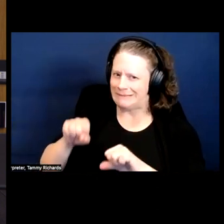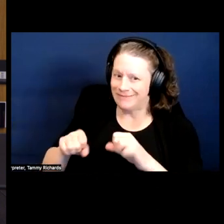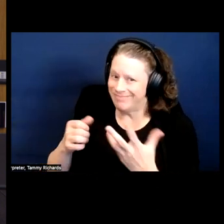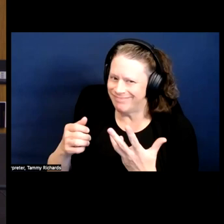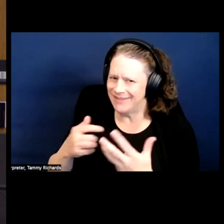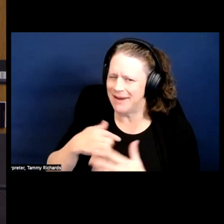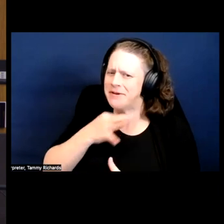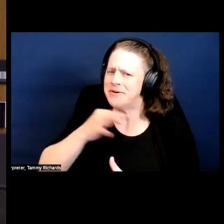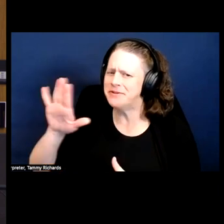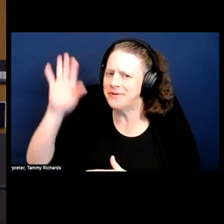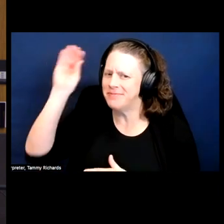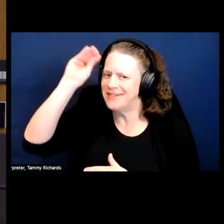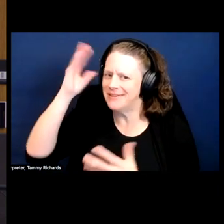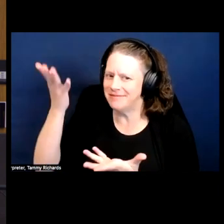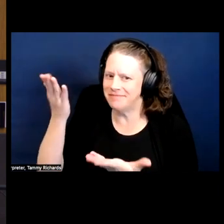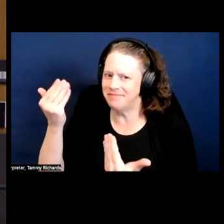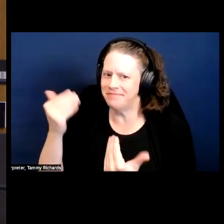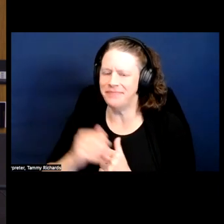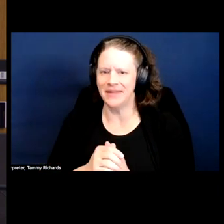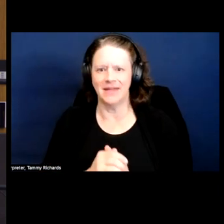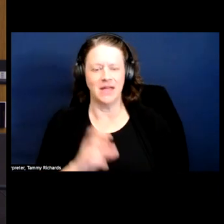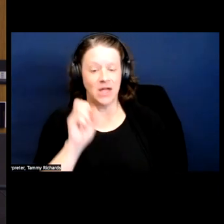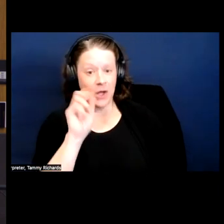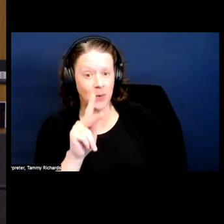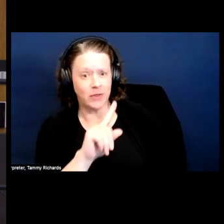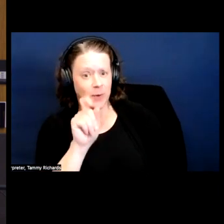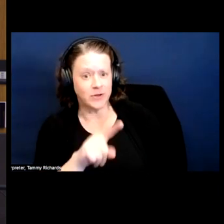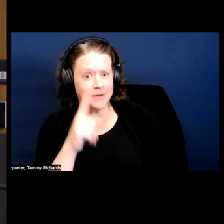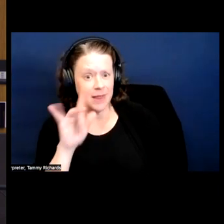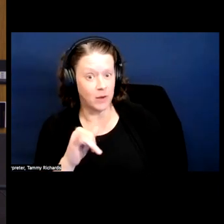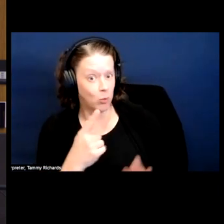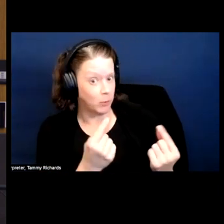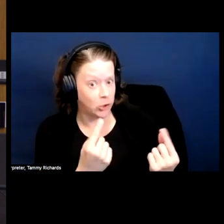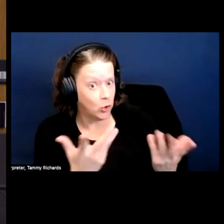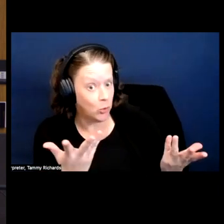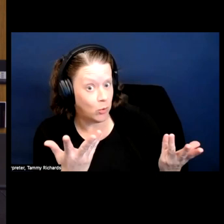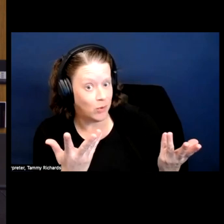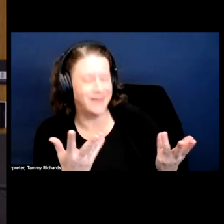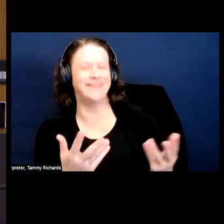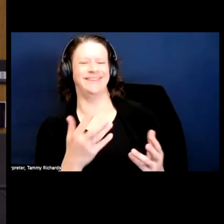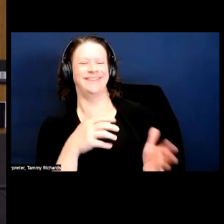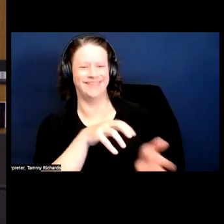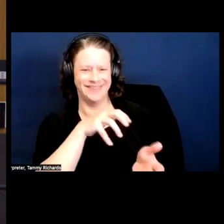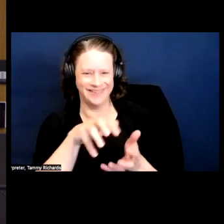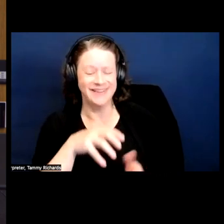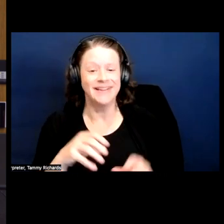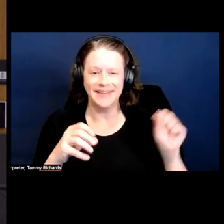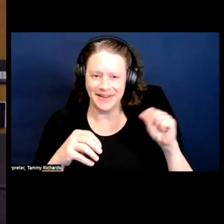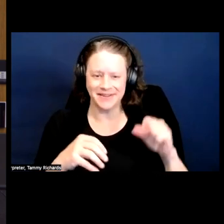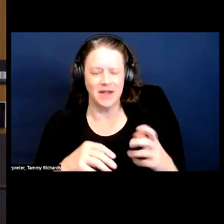I'm curious what you think. DR. Okay, like, the question is what do we do? What do we do? Yes.